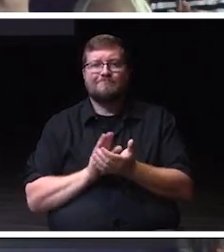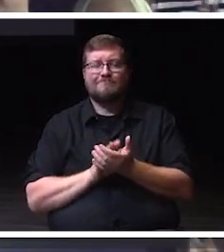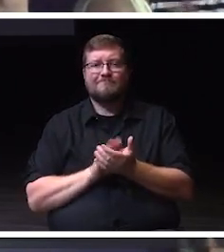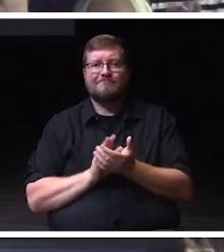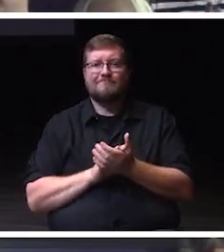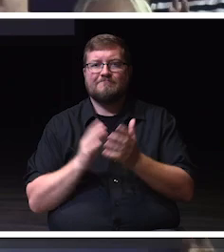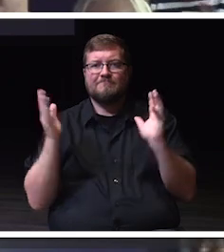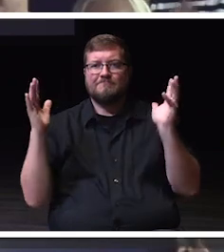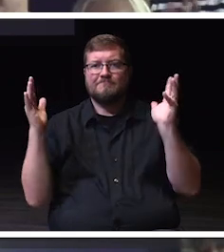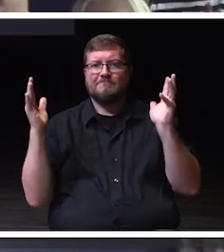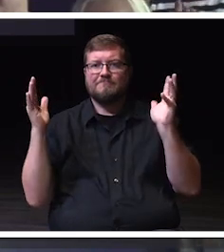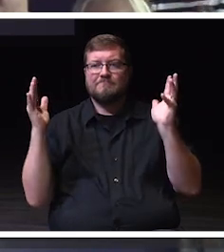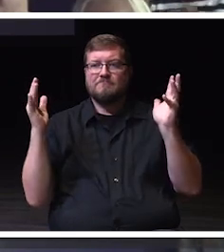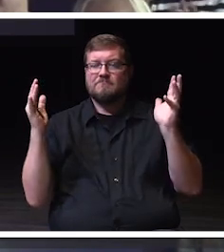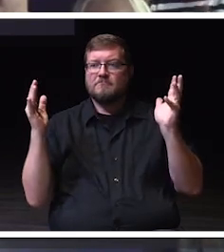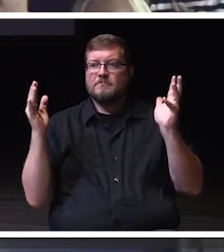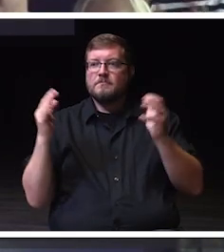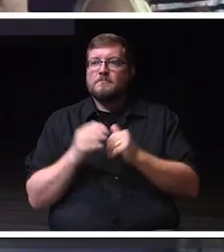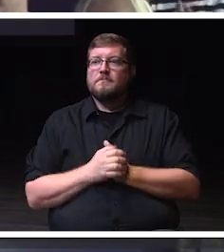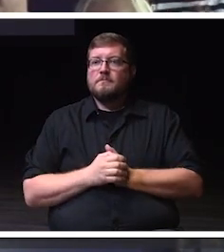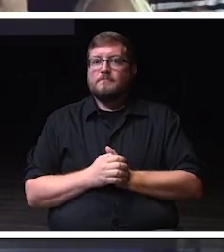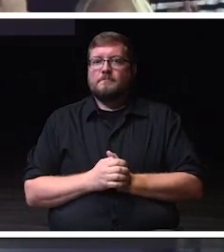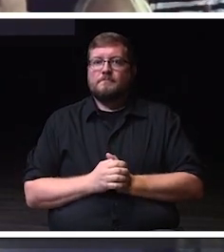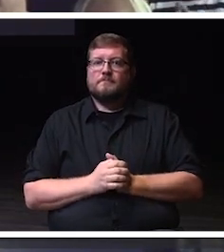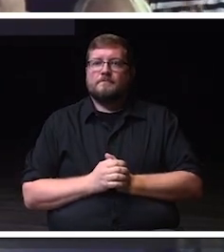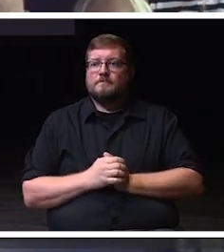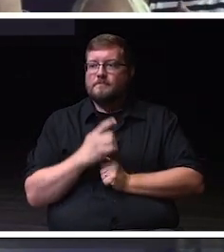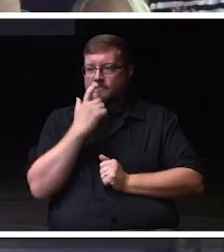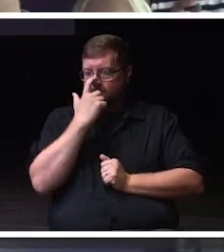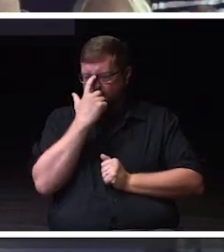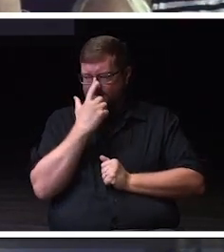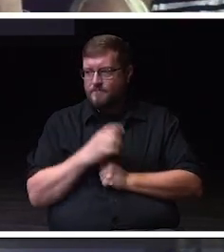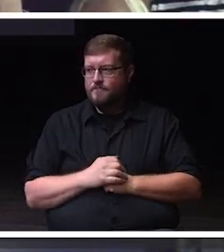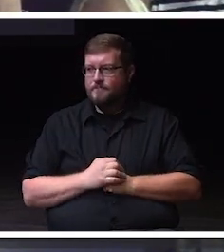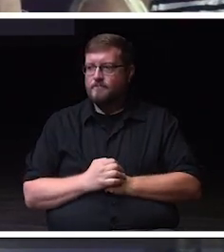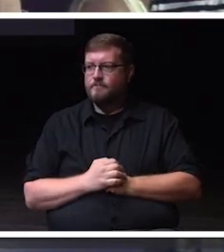Bravo. Thank you.